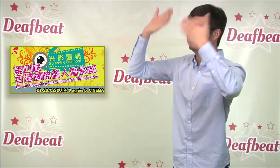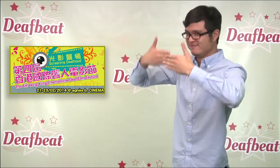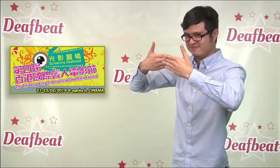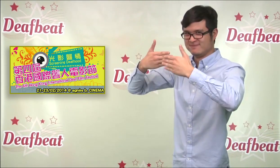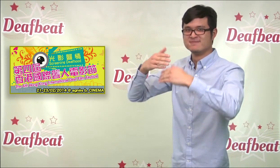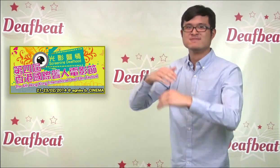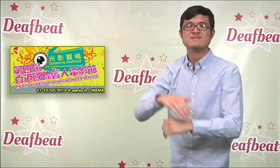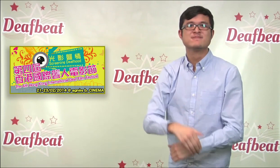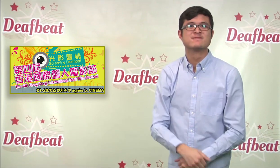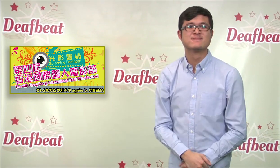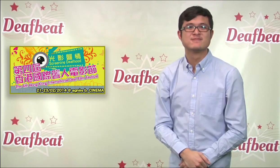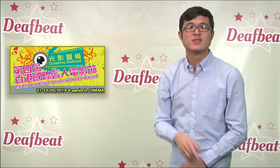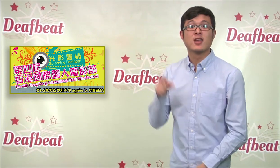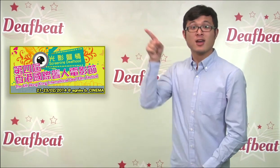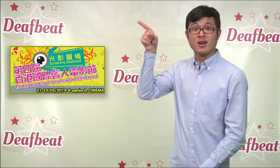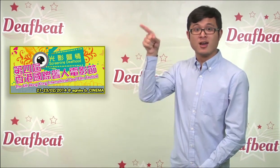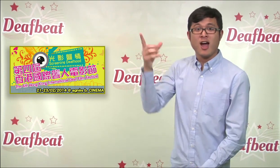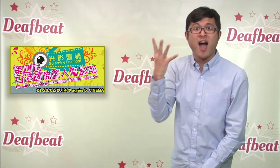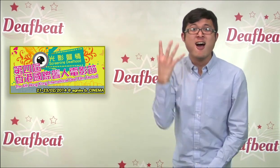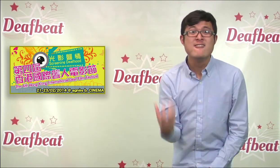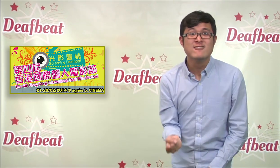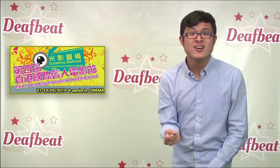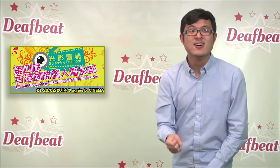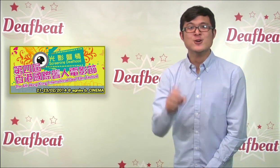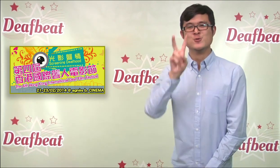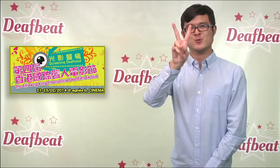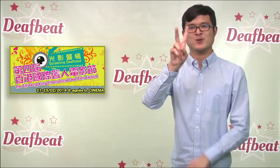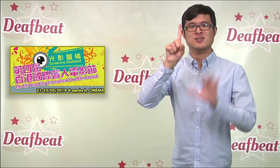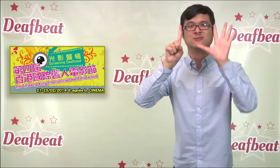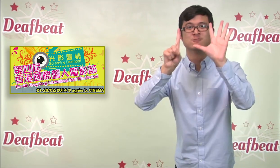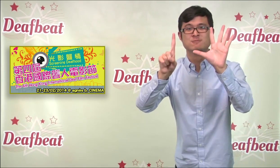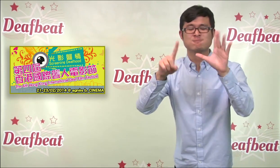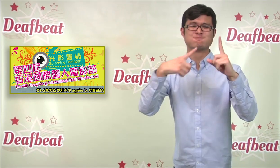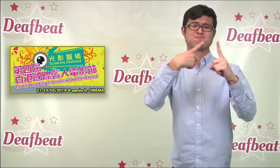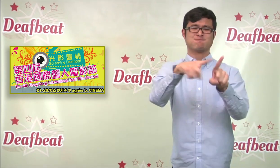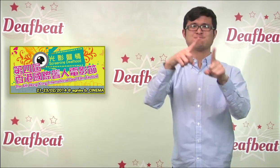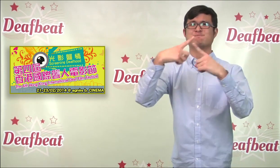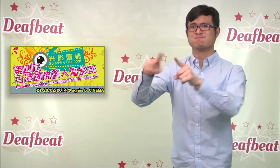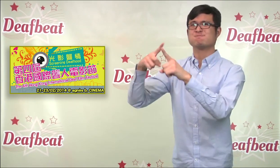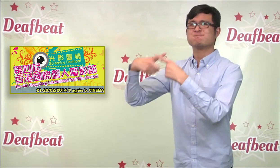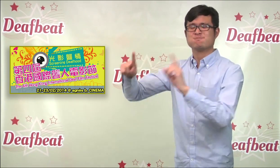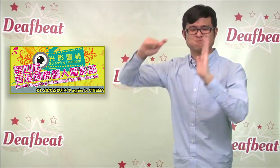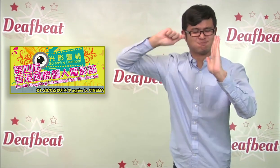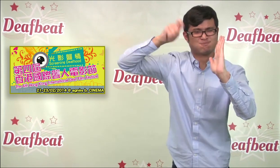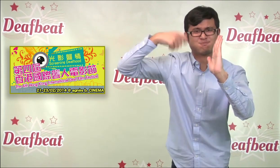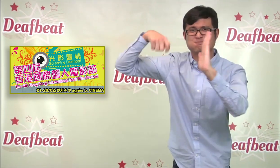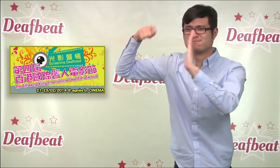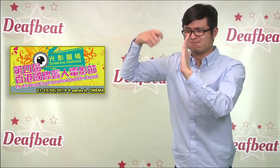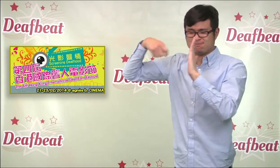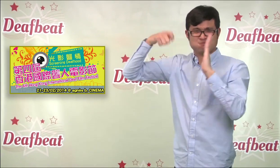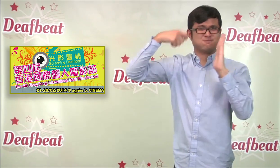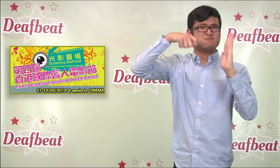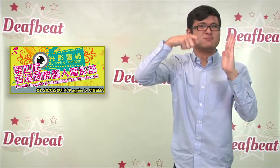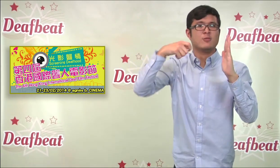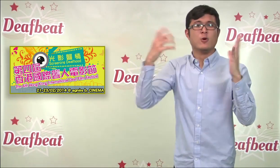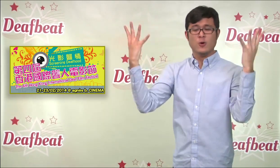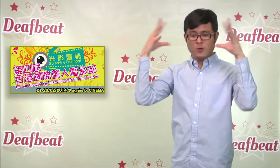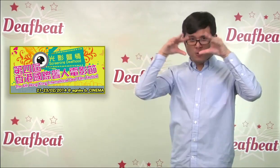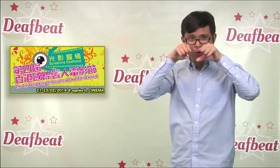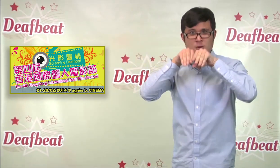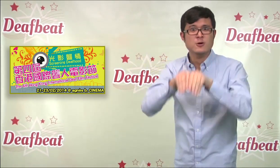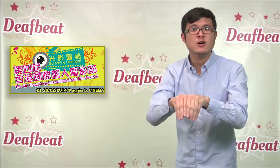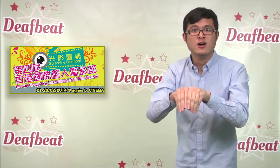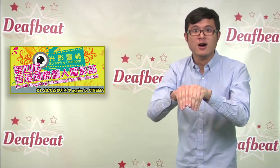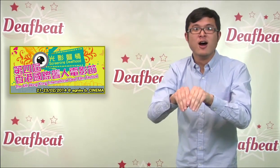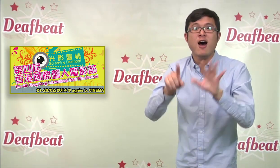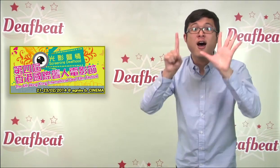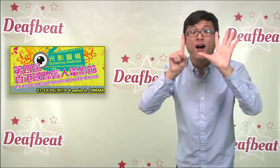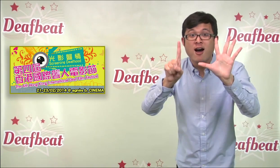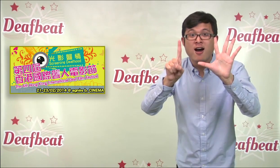Twenty six films were shown over two days